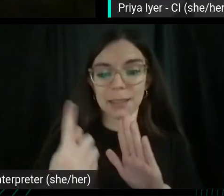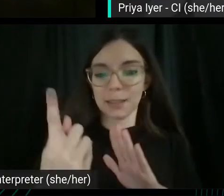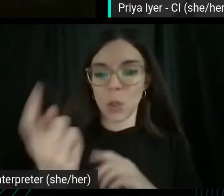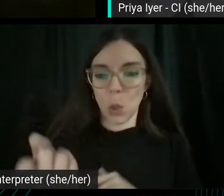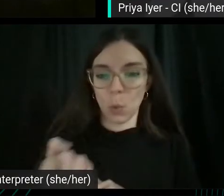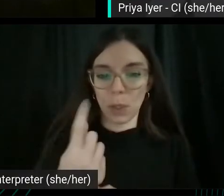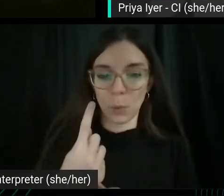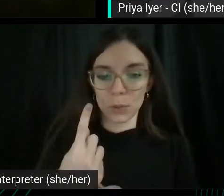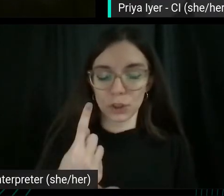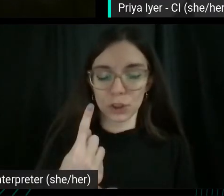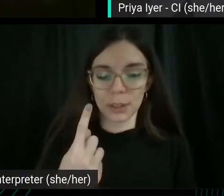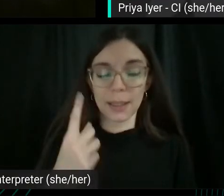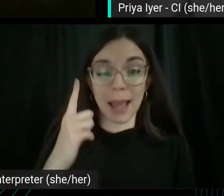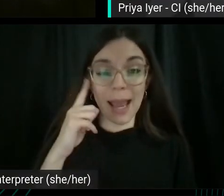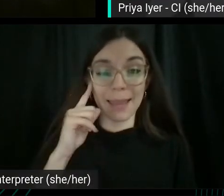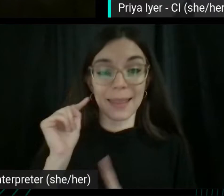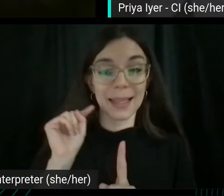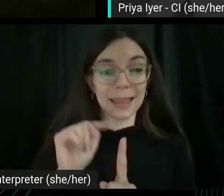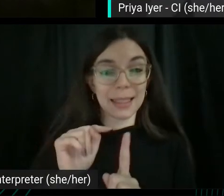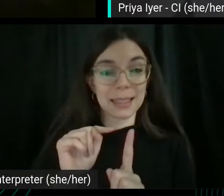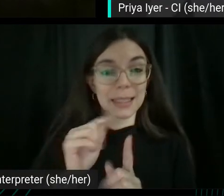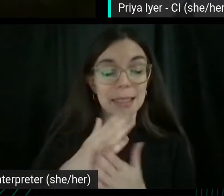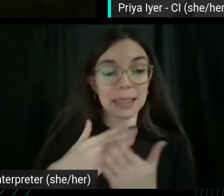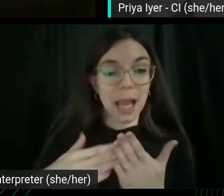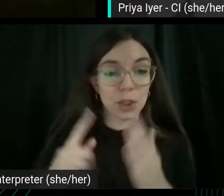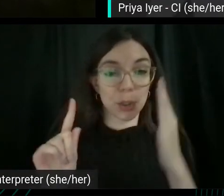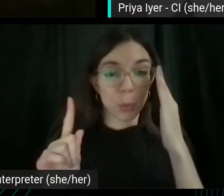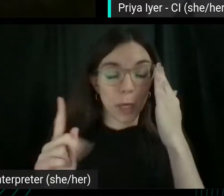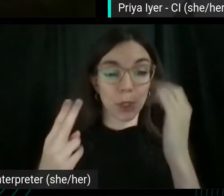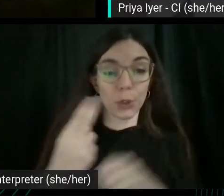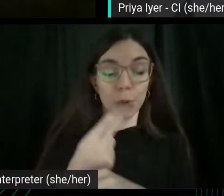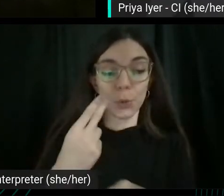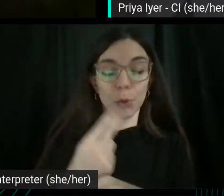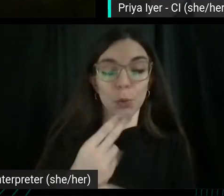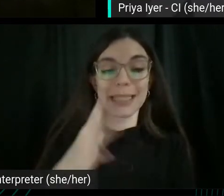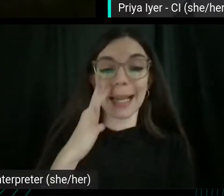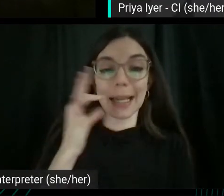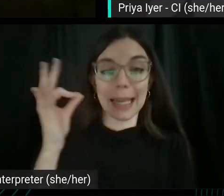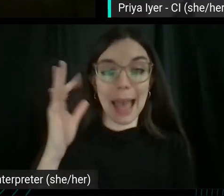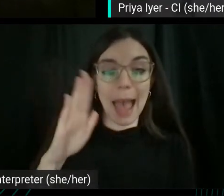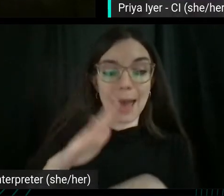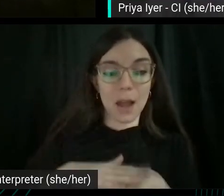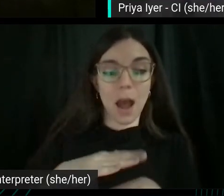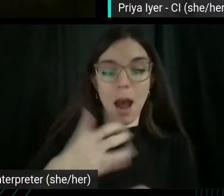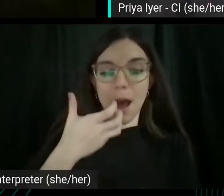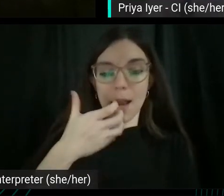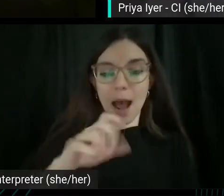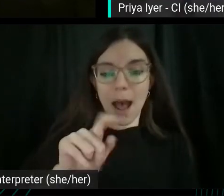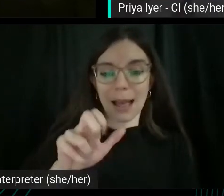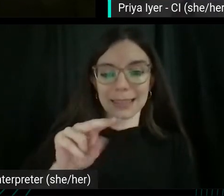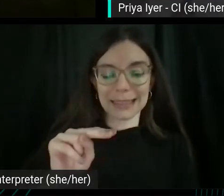I think this is the section where you used Cat on a Hot Tin Roof as an example. So I know you spoke to relevancy.